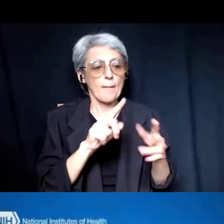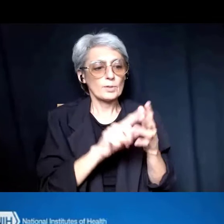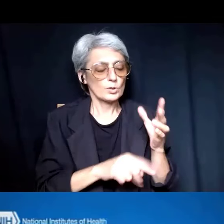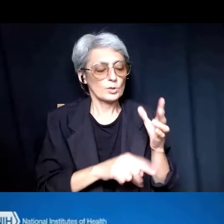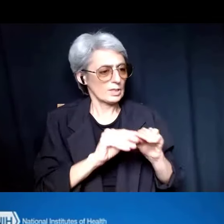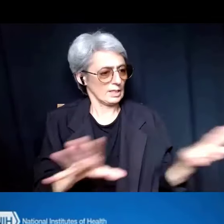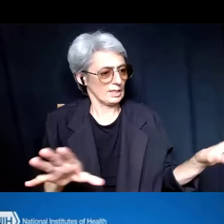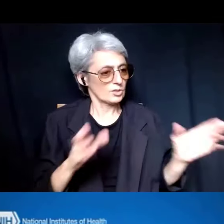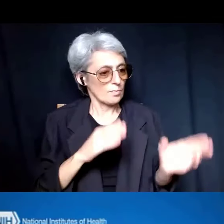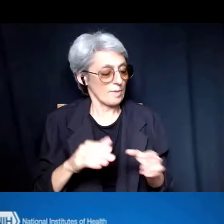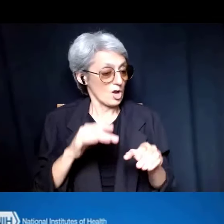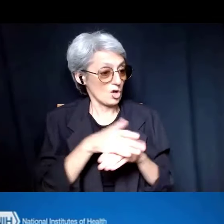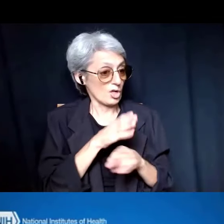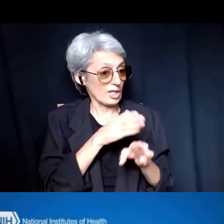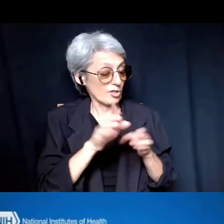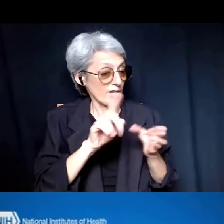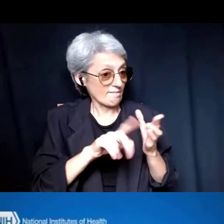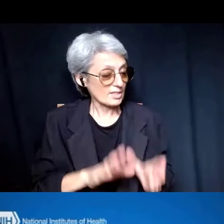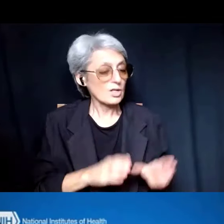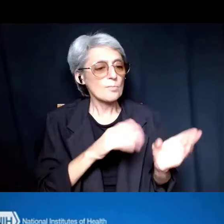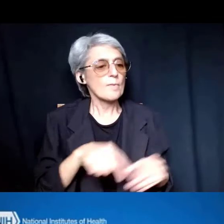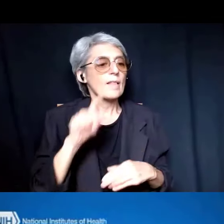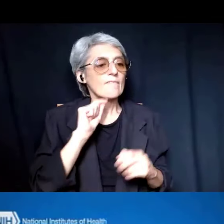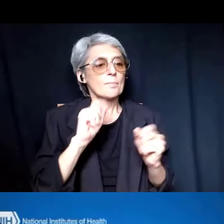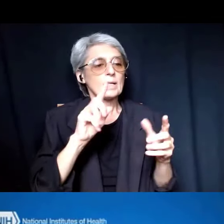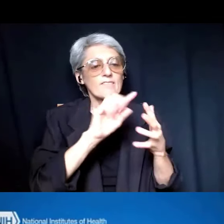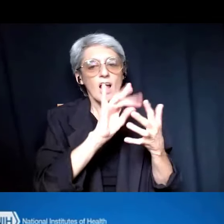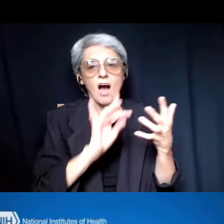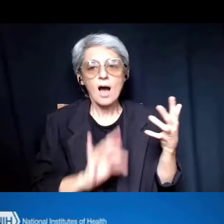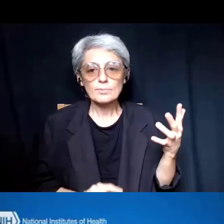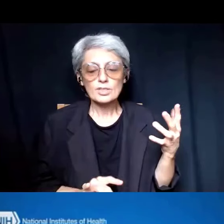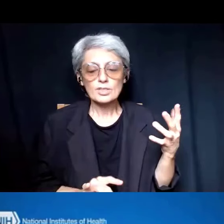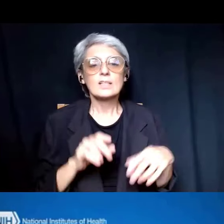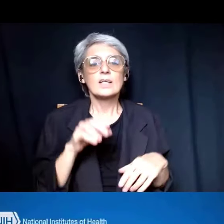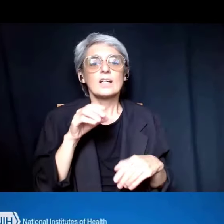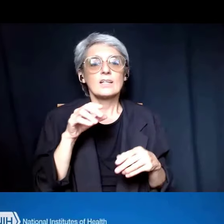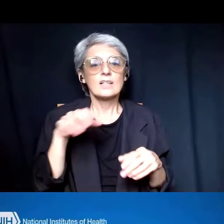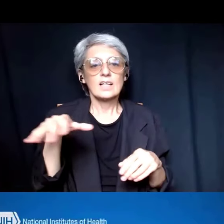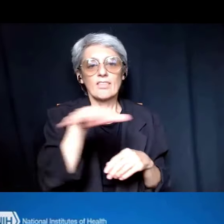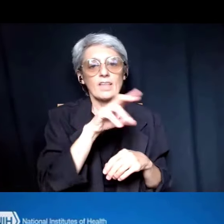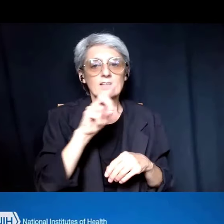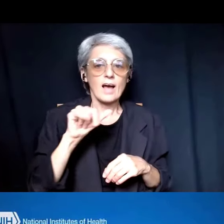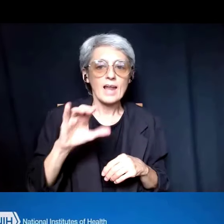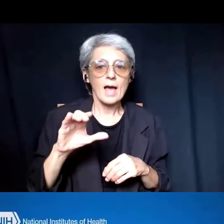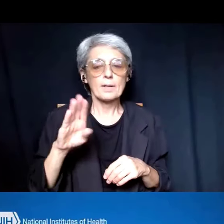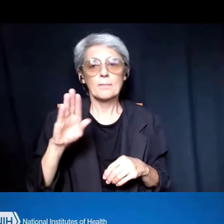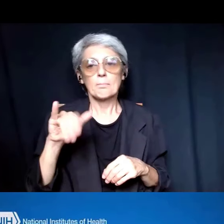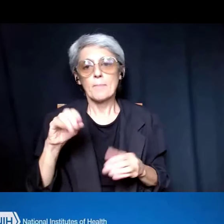for a variety of options in the dynamic biomedical workforce landscape.